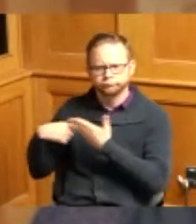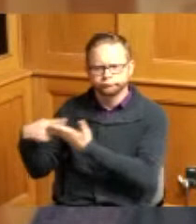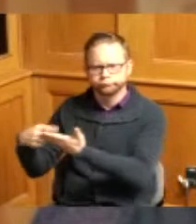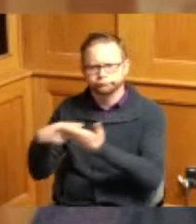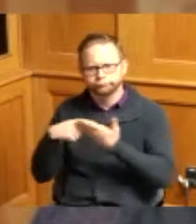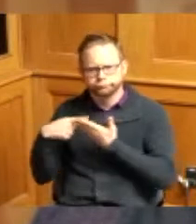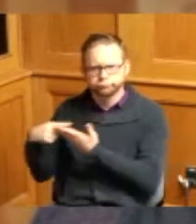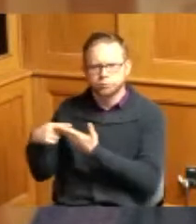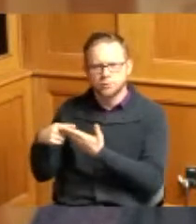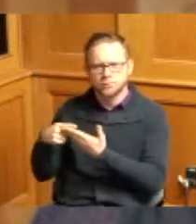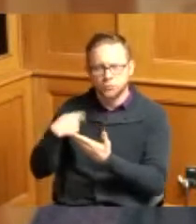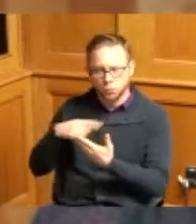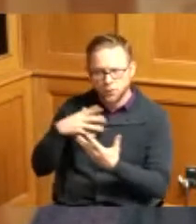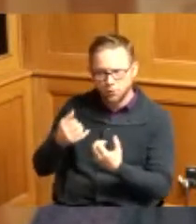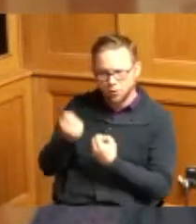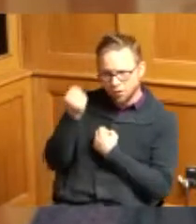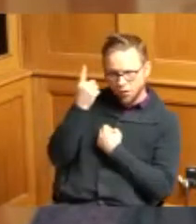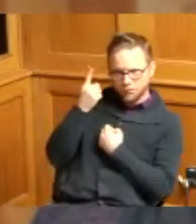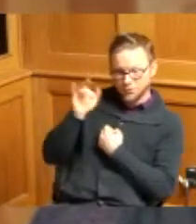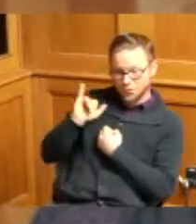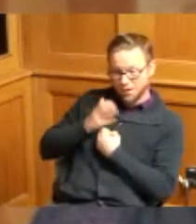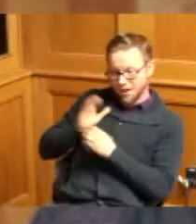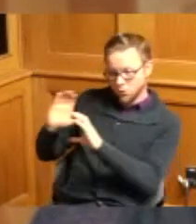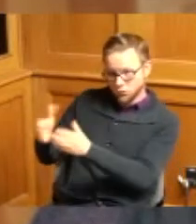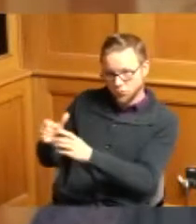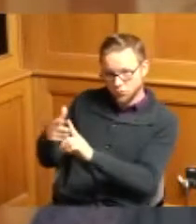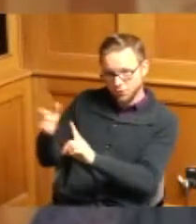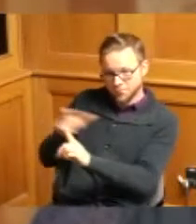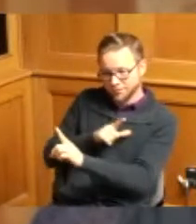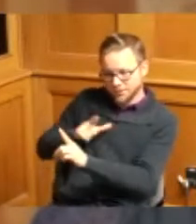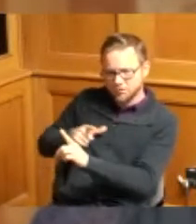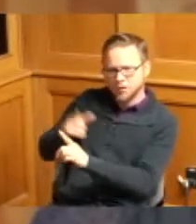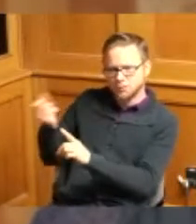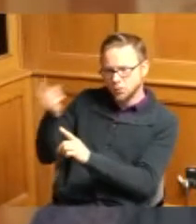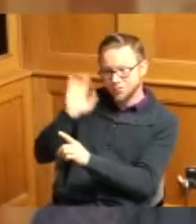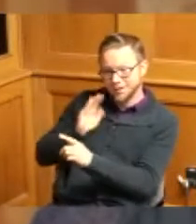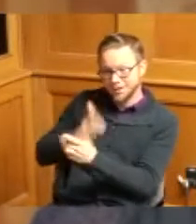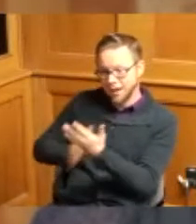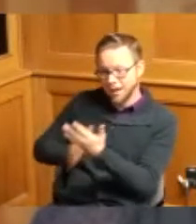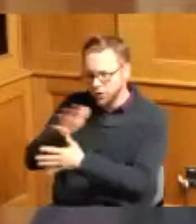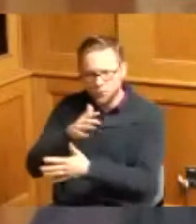understands where our priorities are and we have an understanding of what they are up to and how